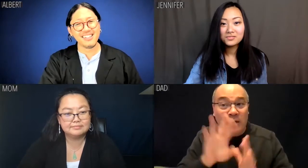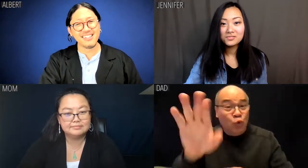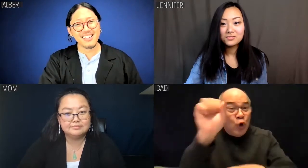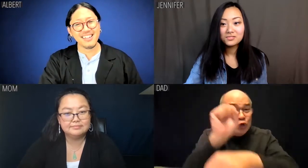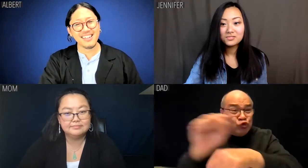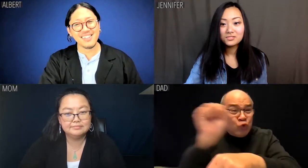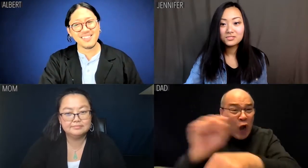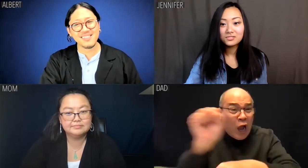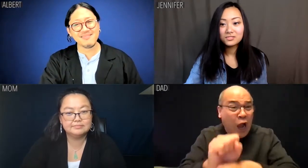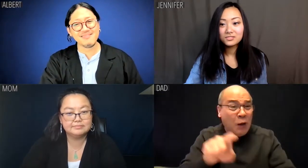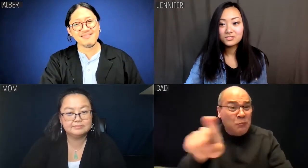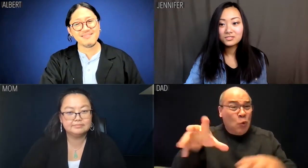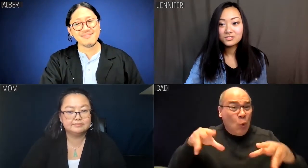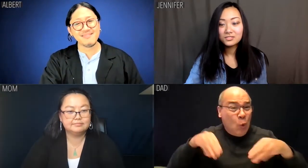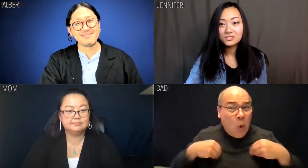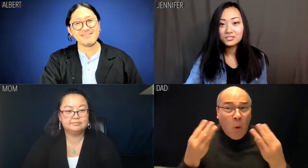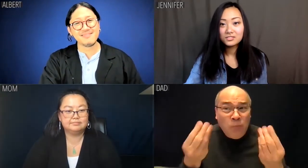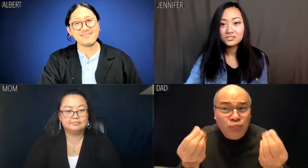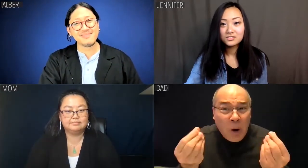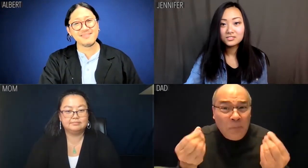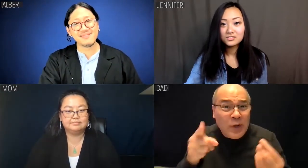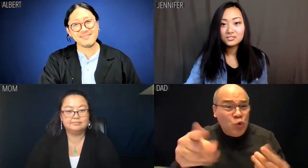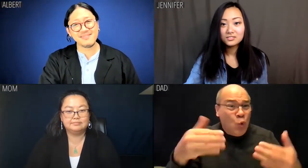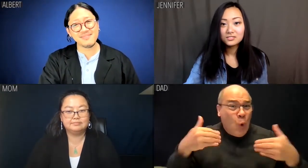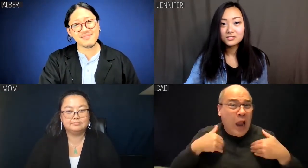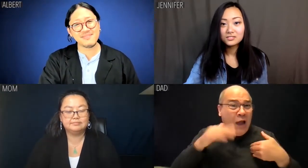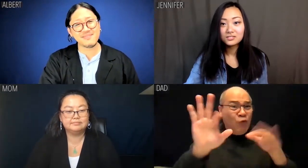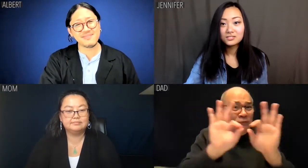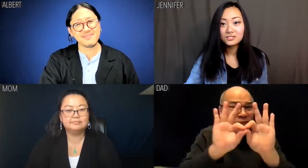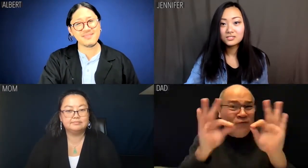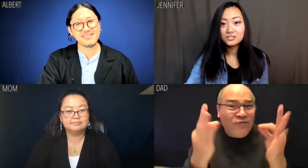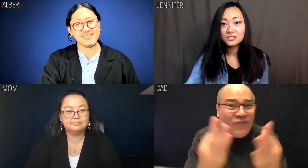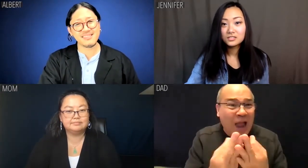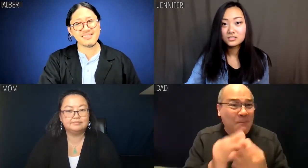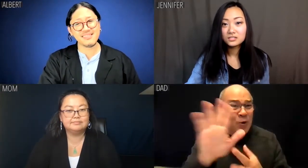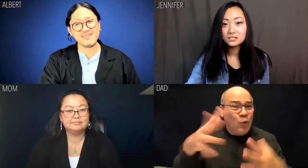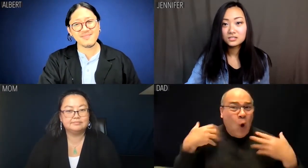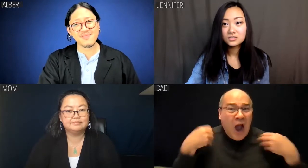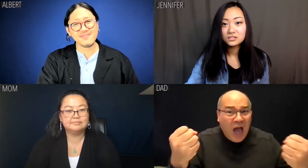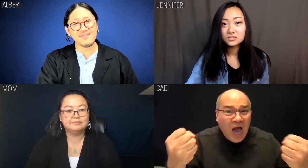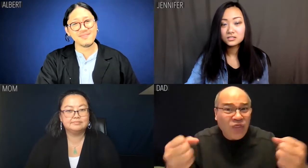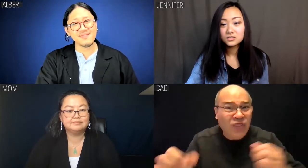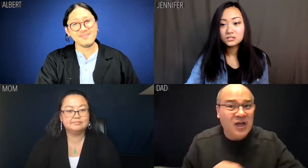You have a job, you own property, you have your family, your health.